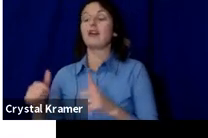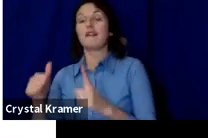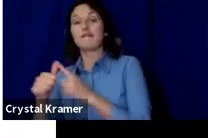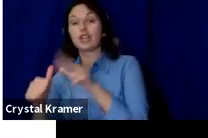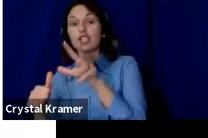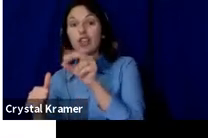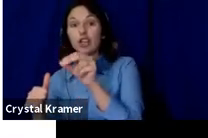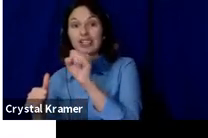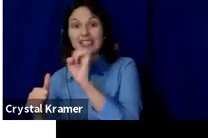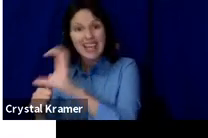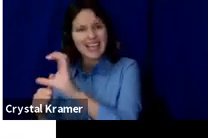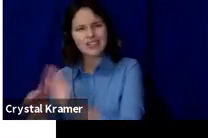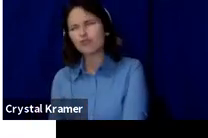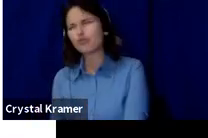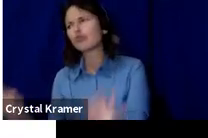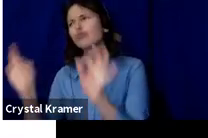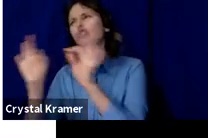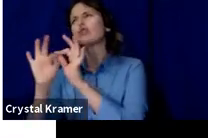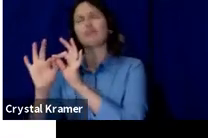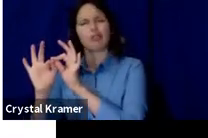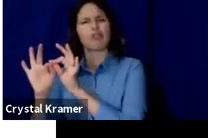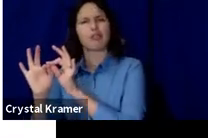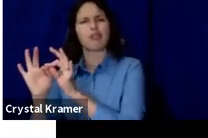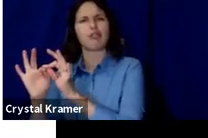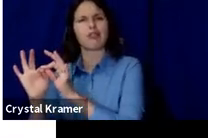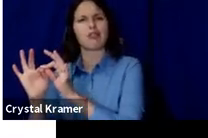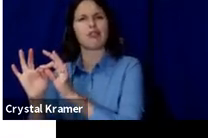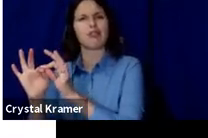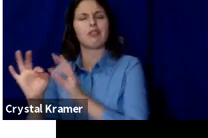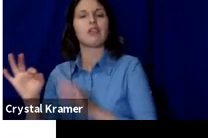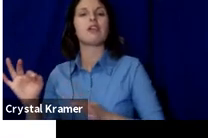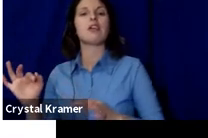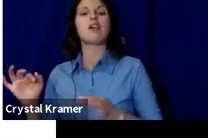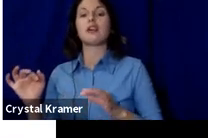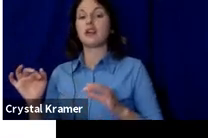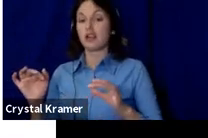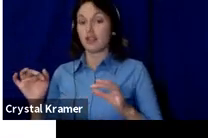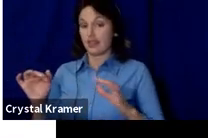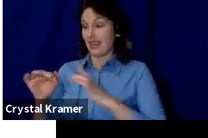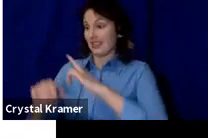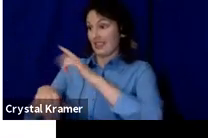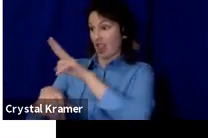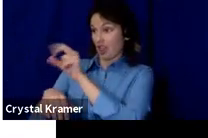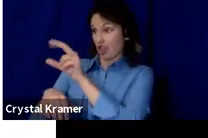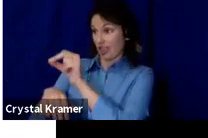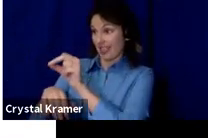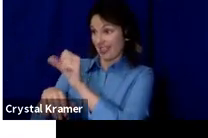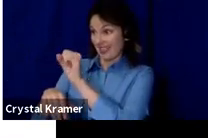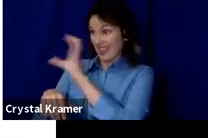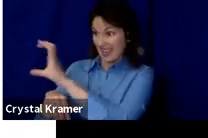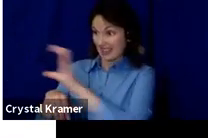That's where you are going to draw somebody in, so it's important to, you know, not start